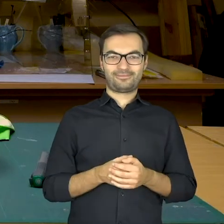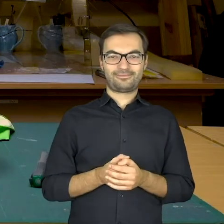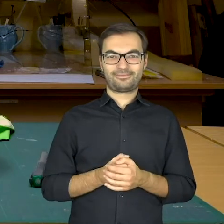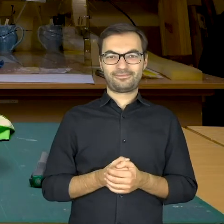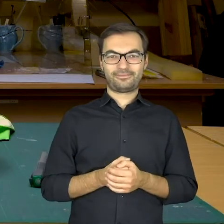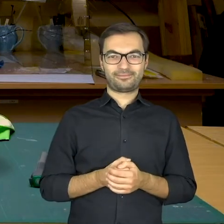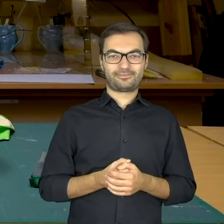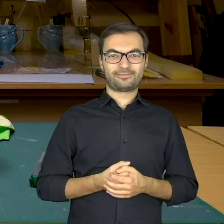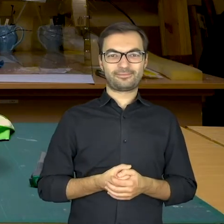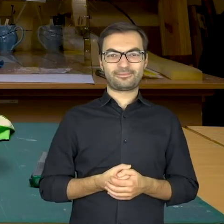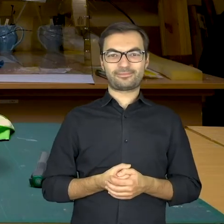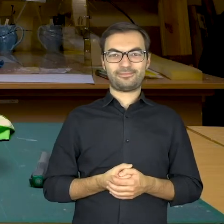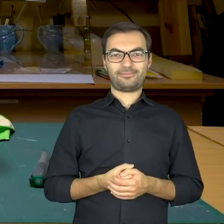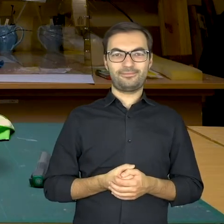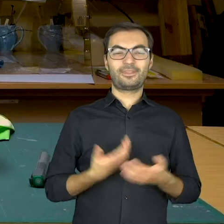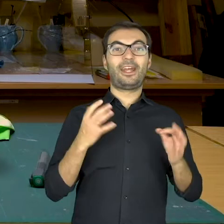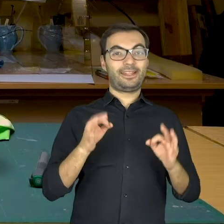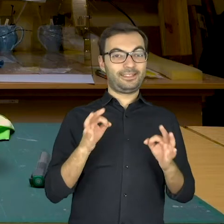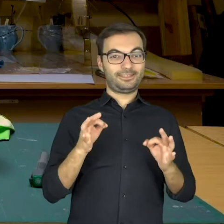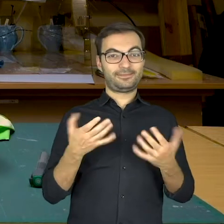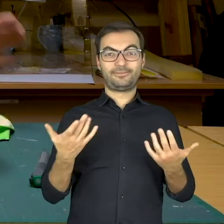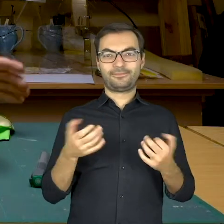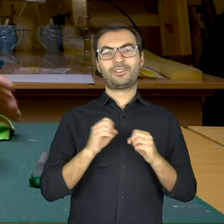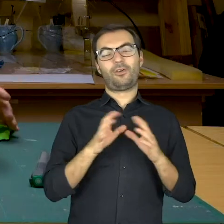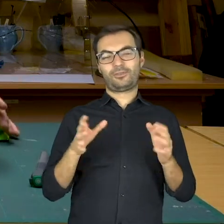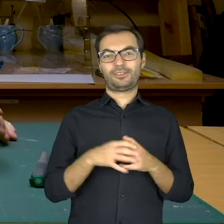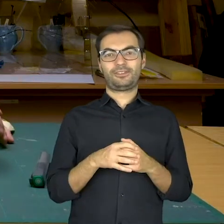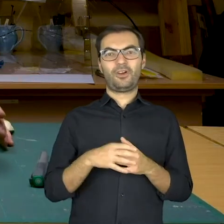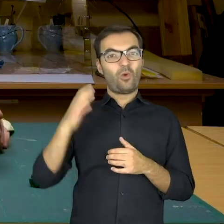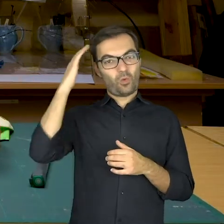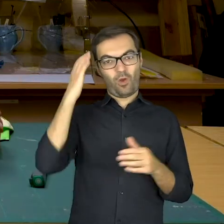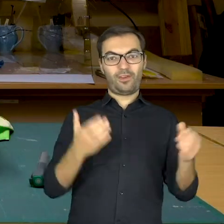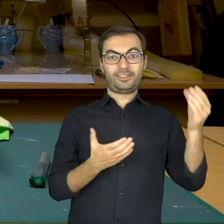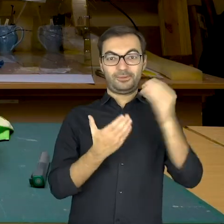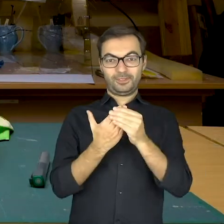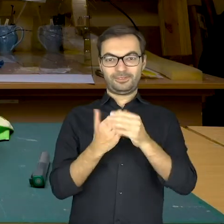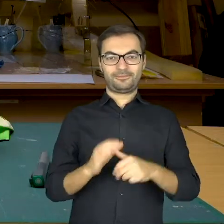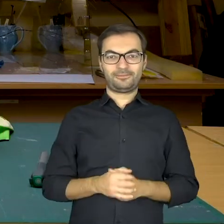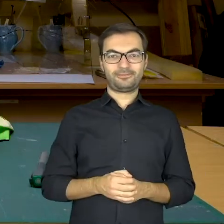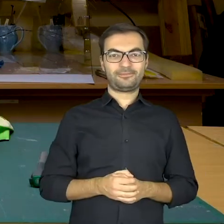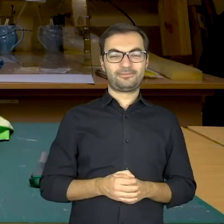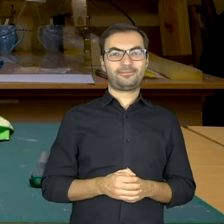Oh, this way. Well, now let’s attach t he head of the puppet.